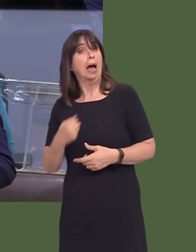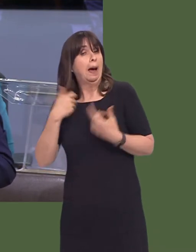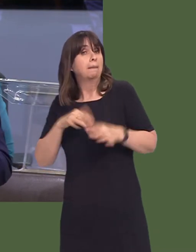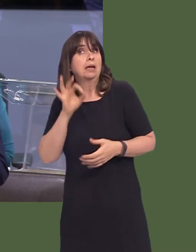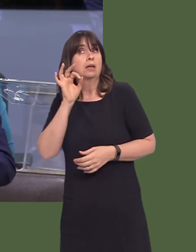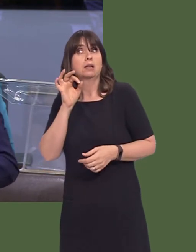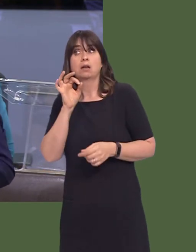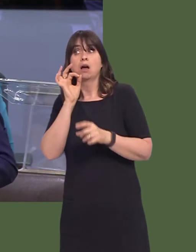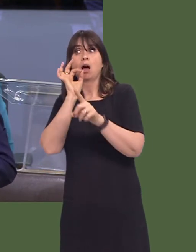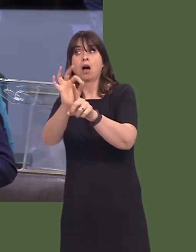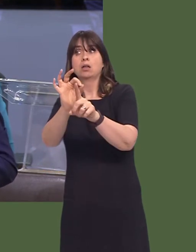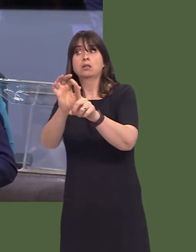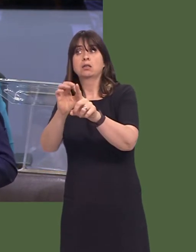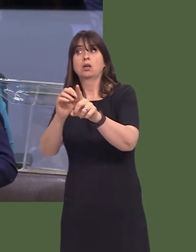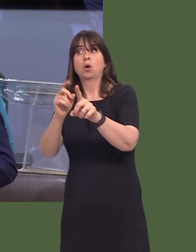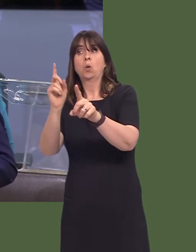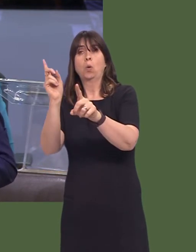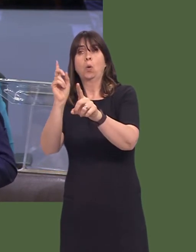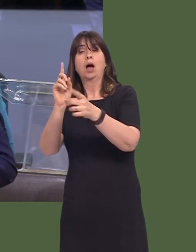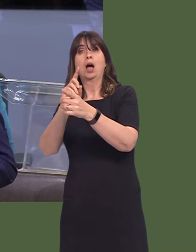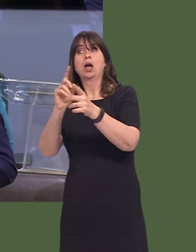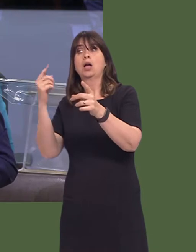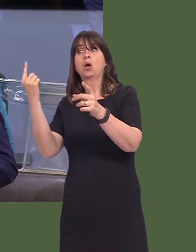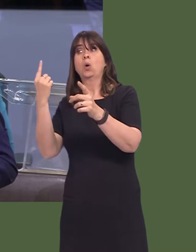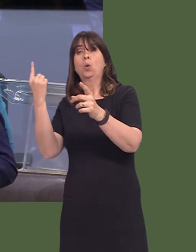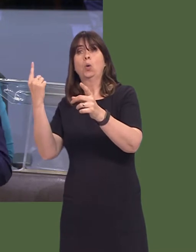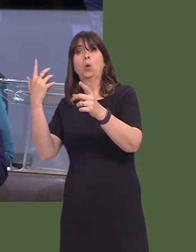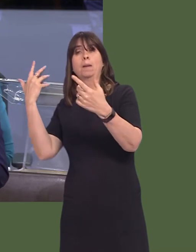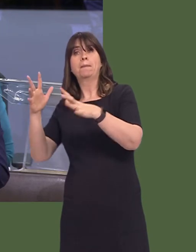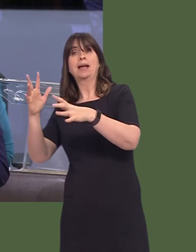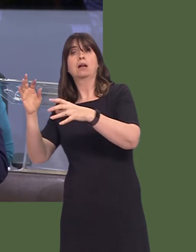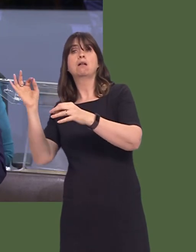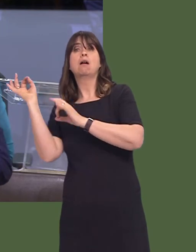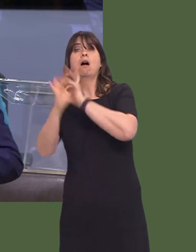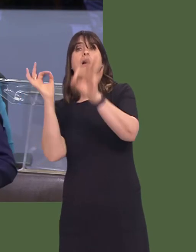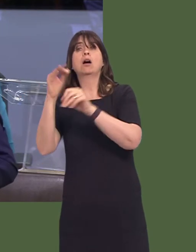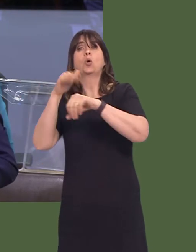me by the Welsh Government to the Hywel Dda university health board. Given the importance